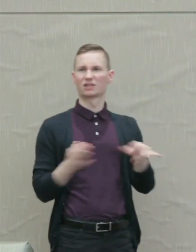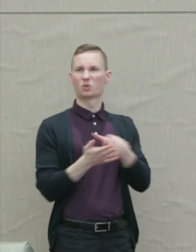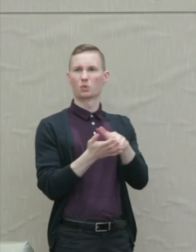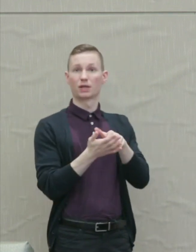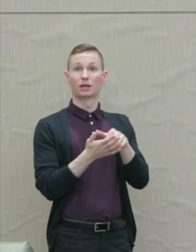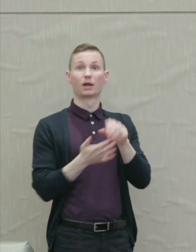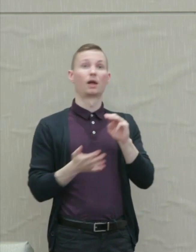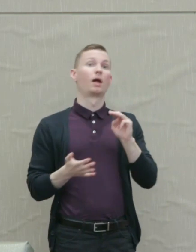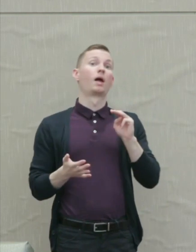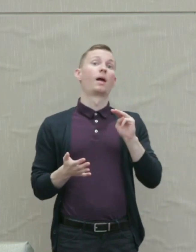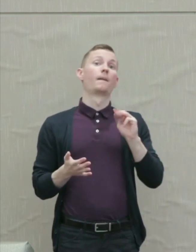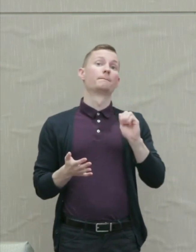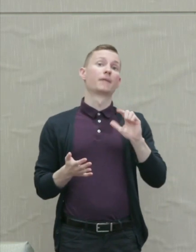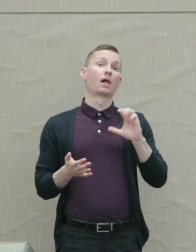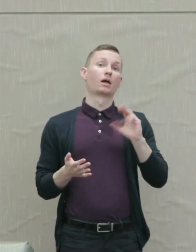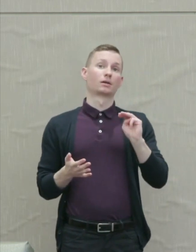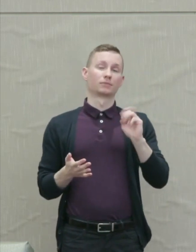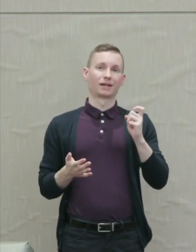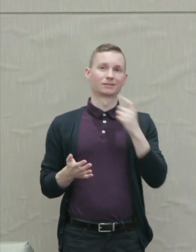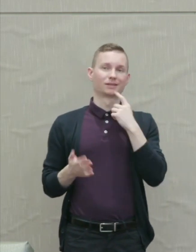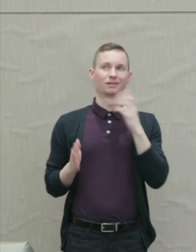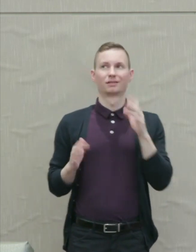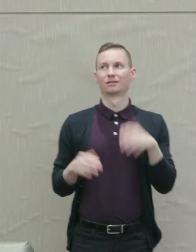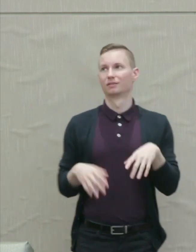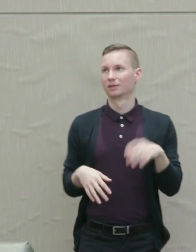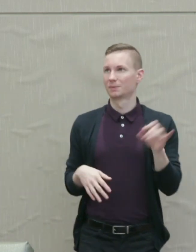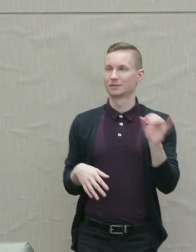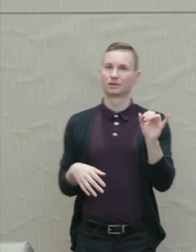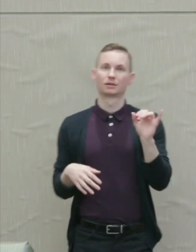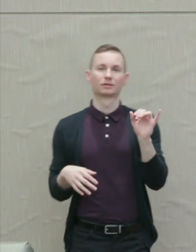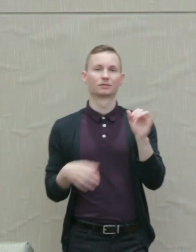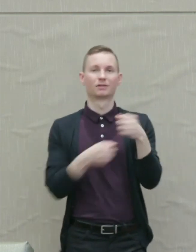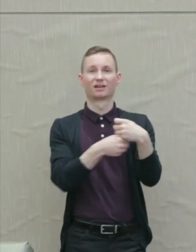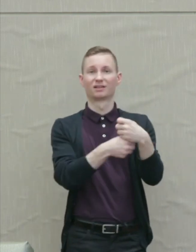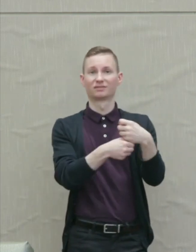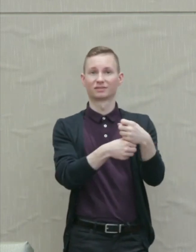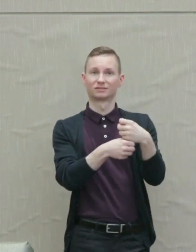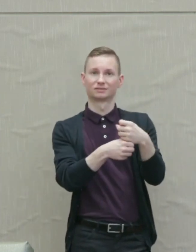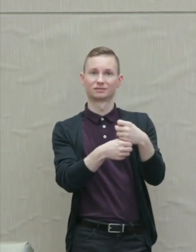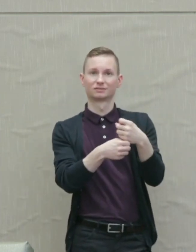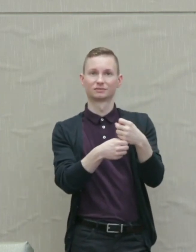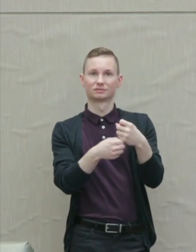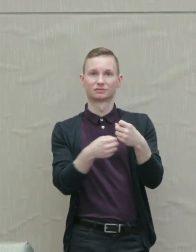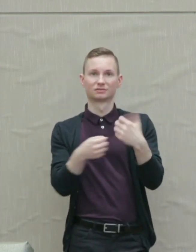Malcolm X said sardonically that it was like some coffee that has had so much milk poured